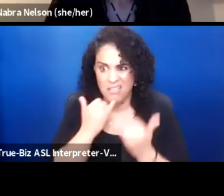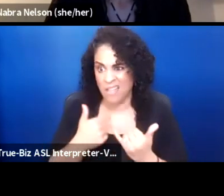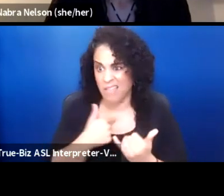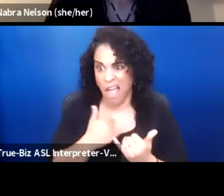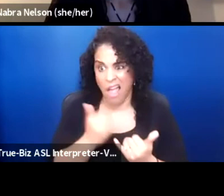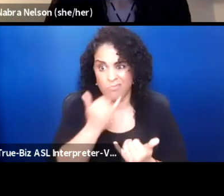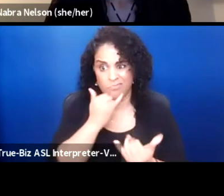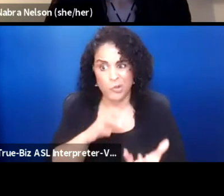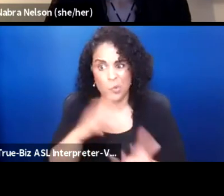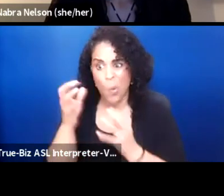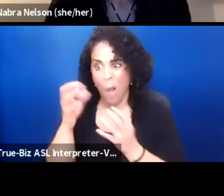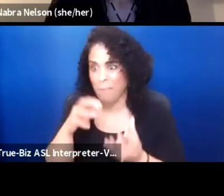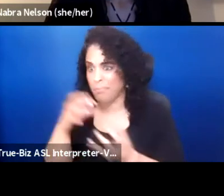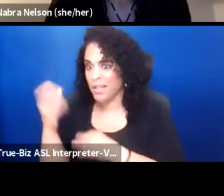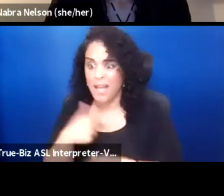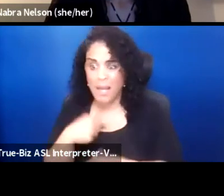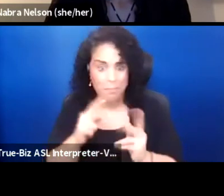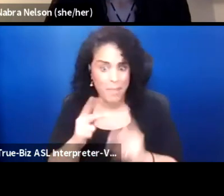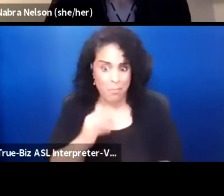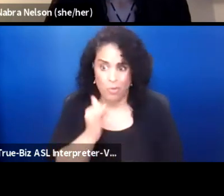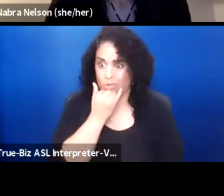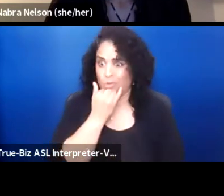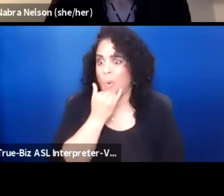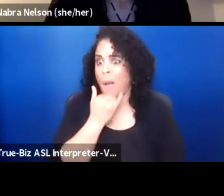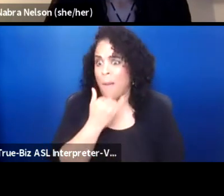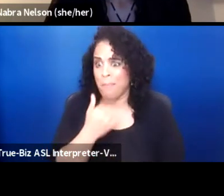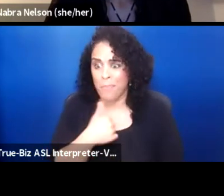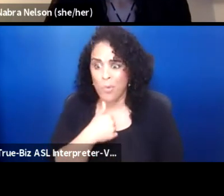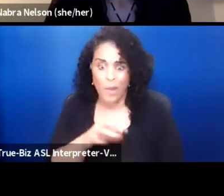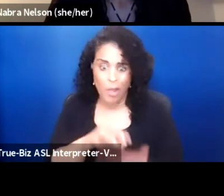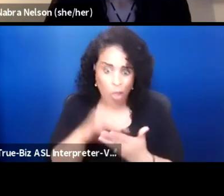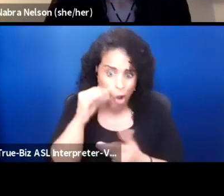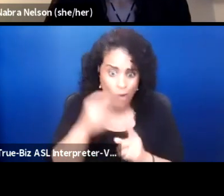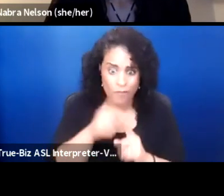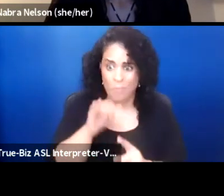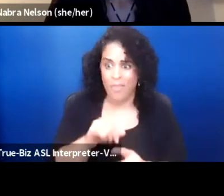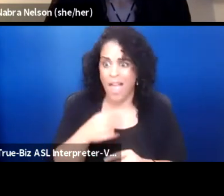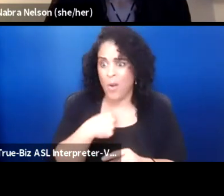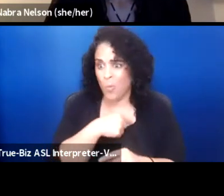people screw up and we learn and we can be accountable and figure out